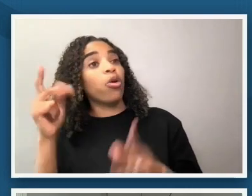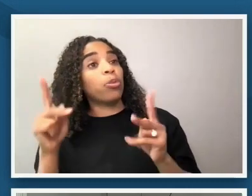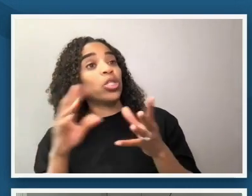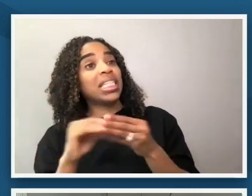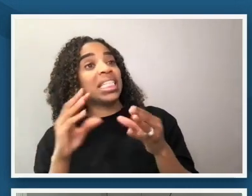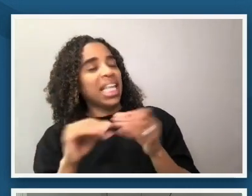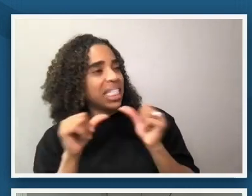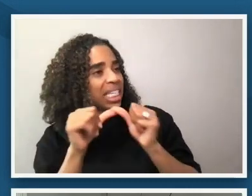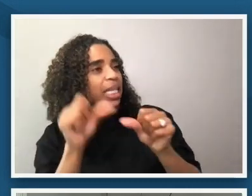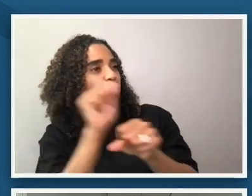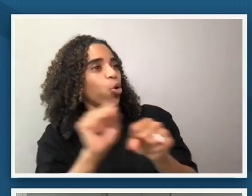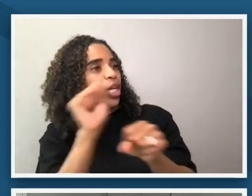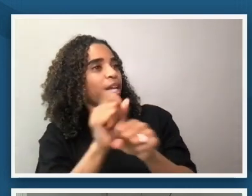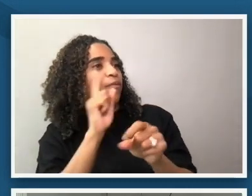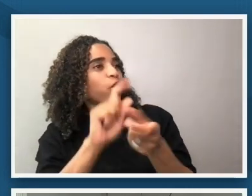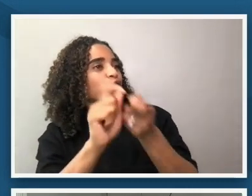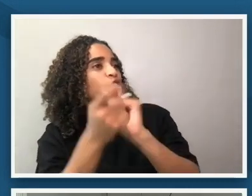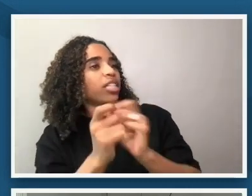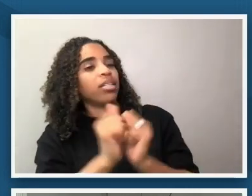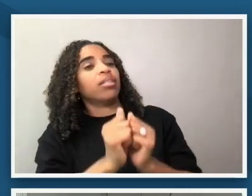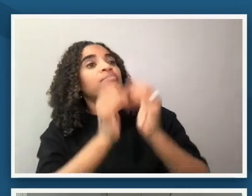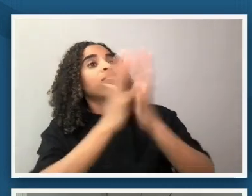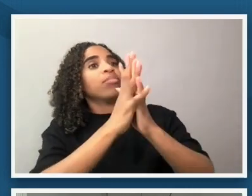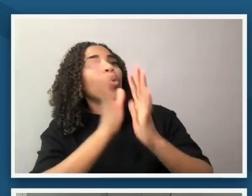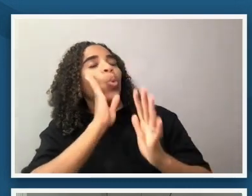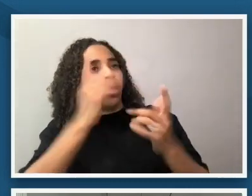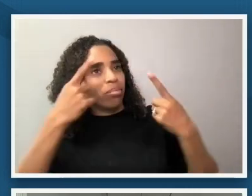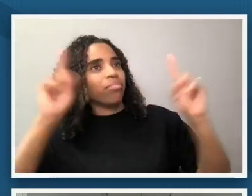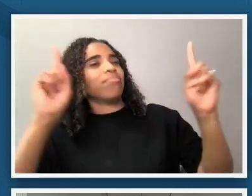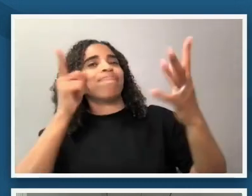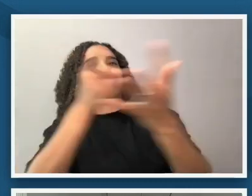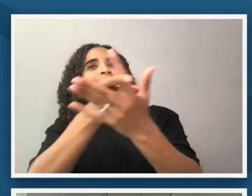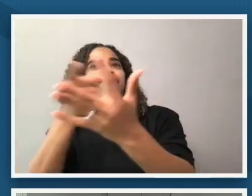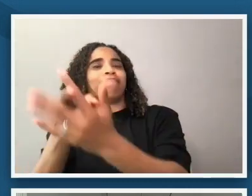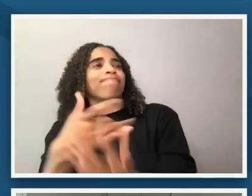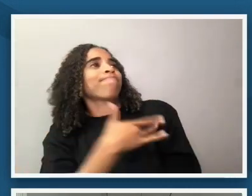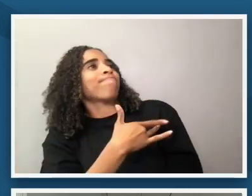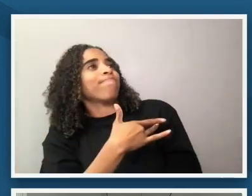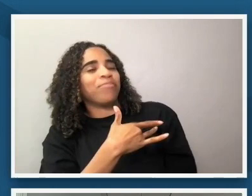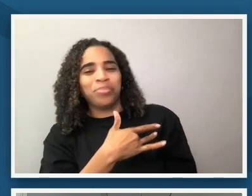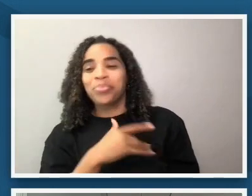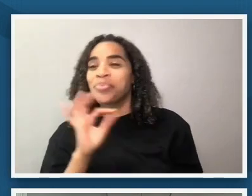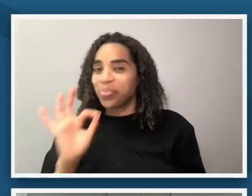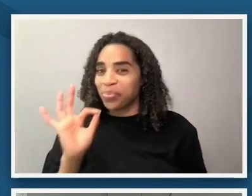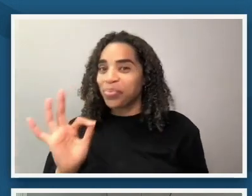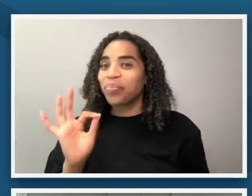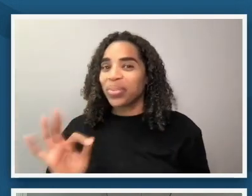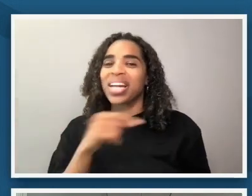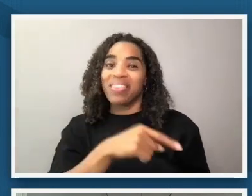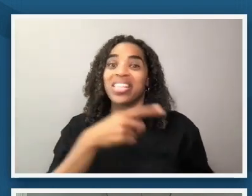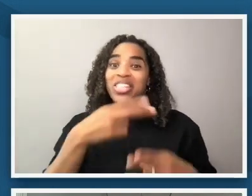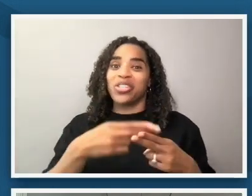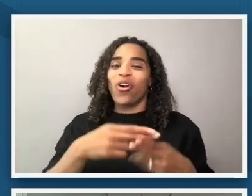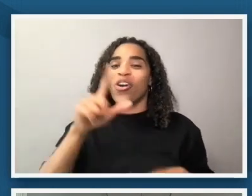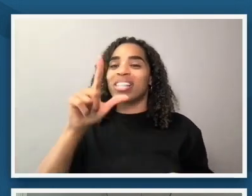reconstruction will be fully realized um so thinking about that idea of legacy